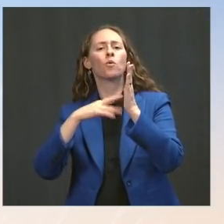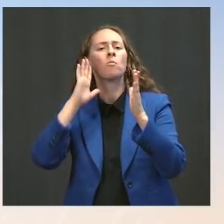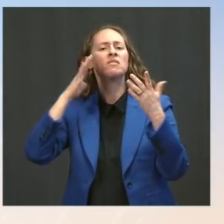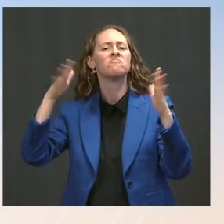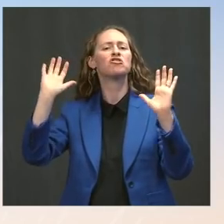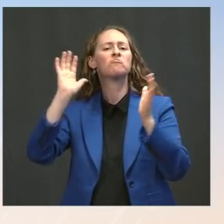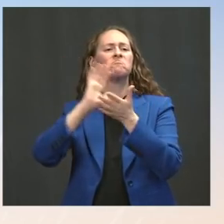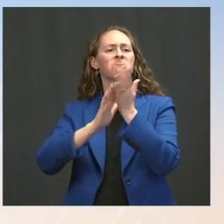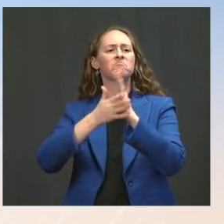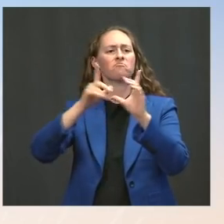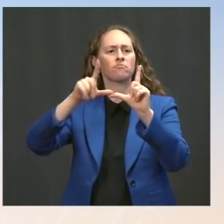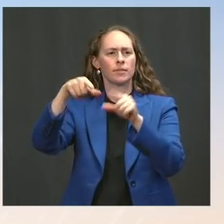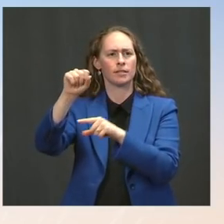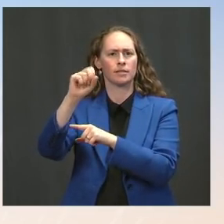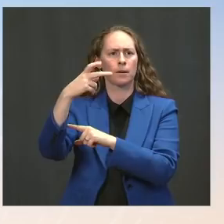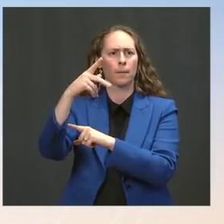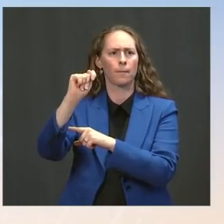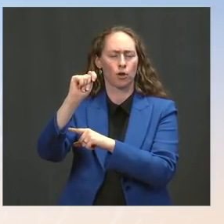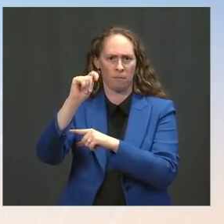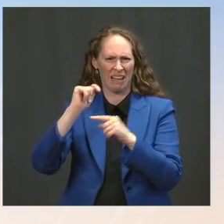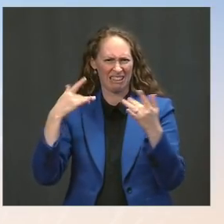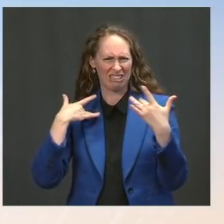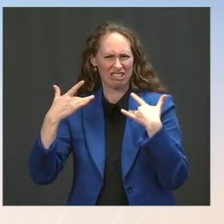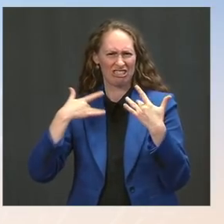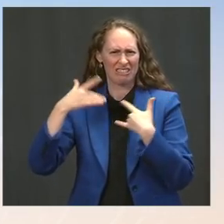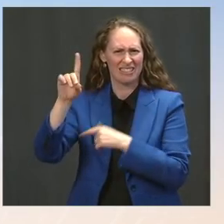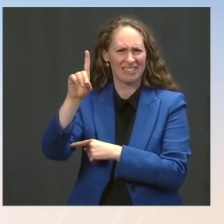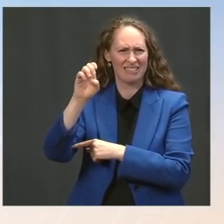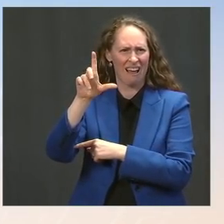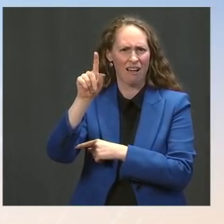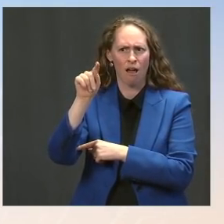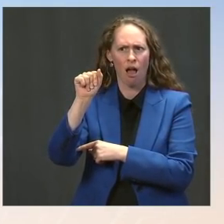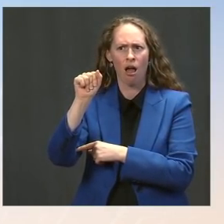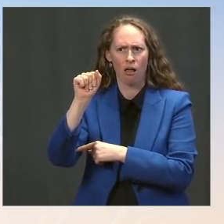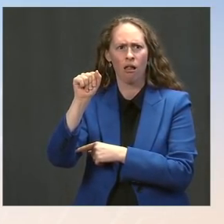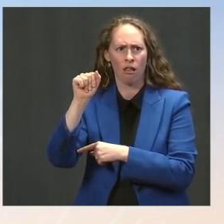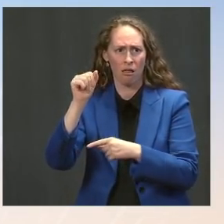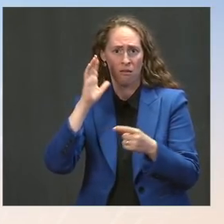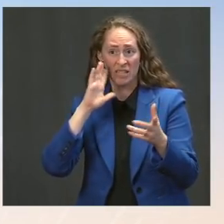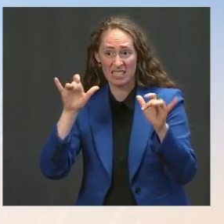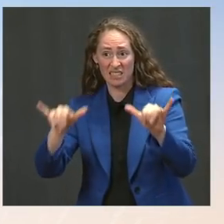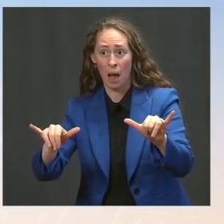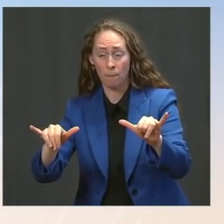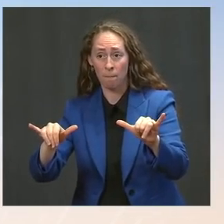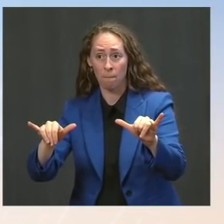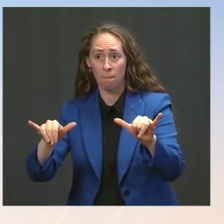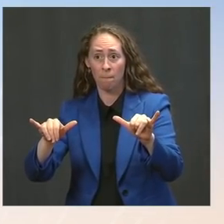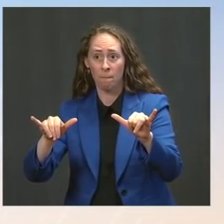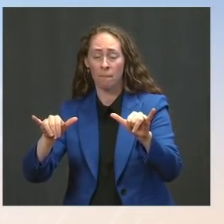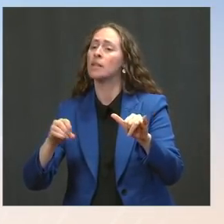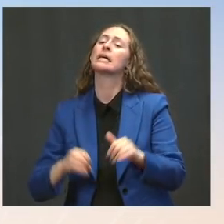Ms. Psaki: I don't want to get ahead of any -- any guidance by our CDC. But certainly, they will continue to provide guidance